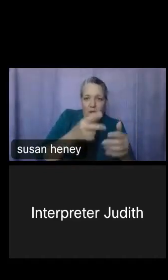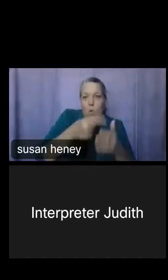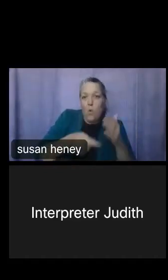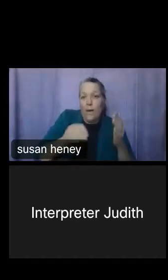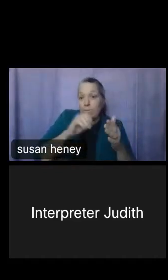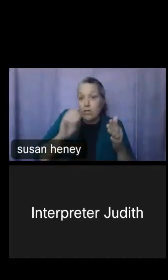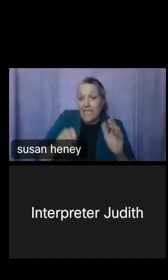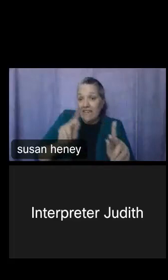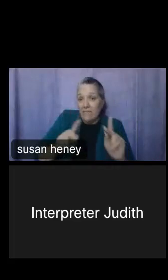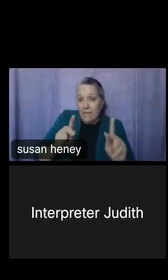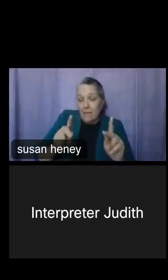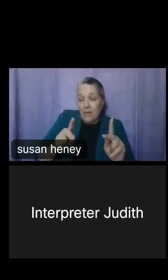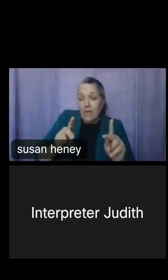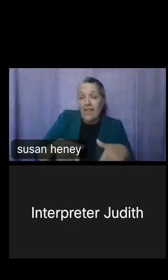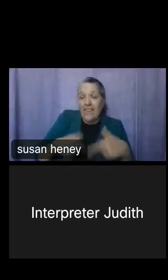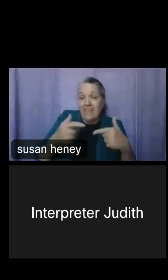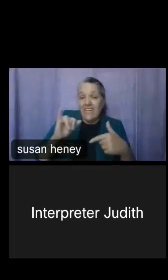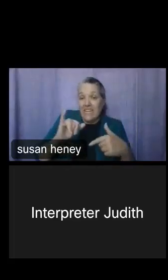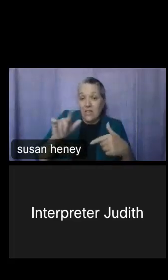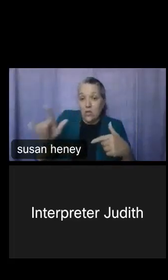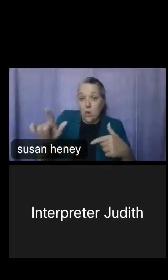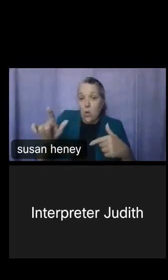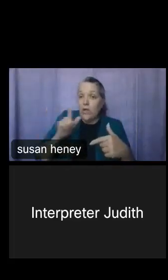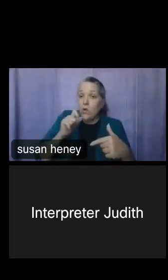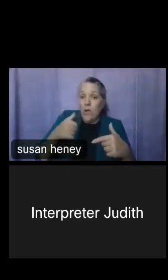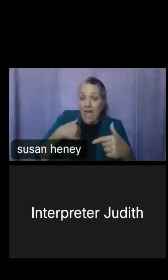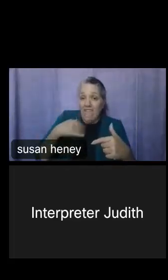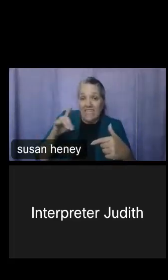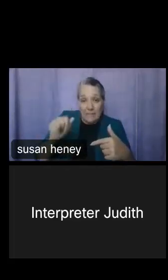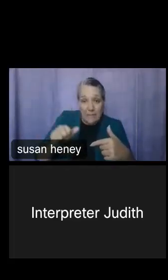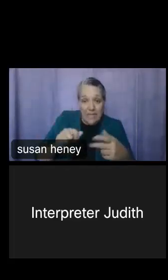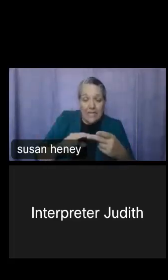of Illinois. You can find that percent. You can create this table, and then you can use